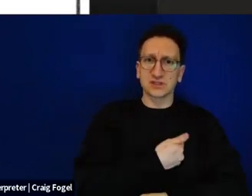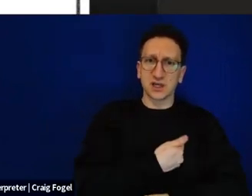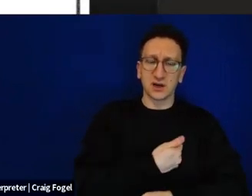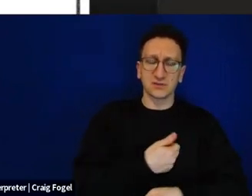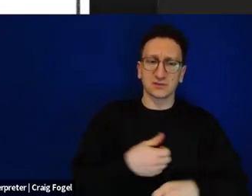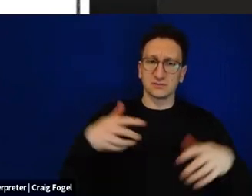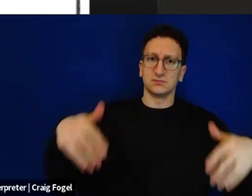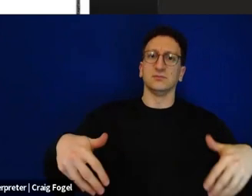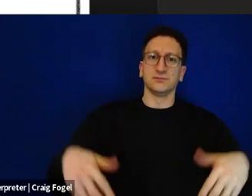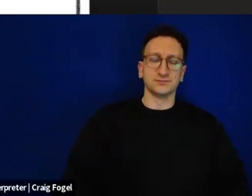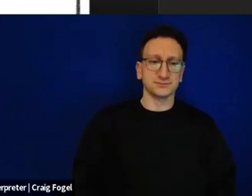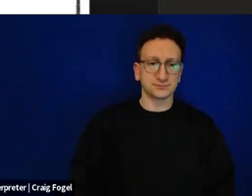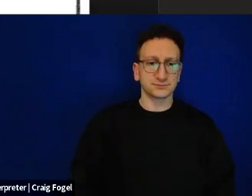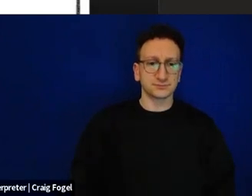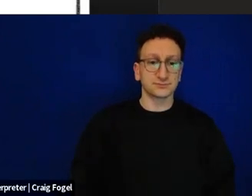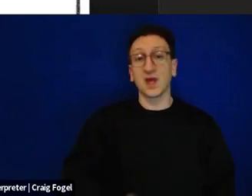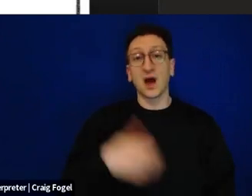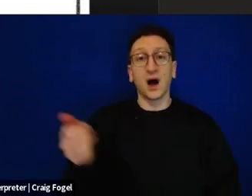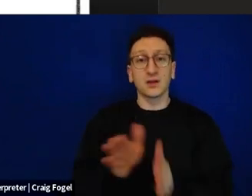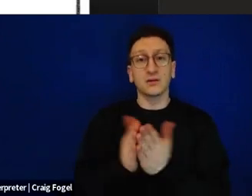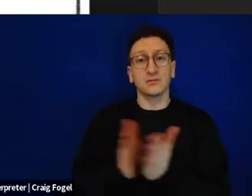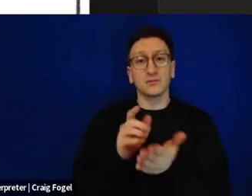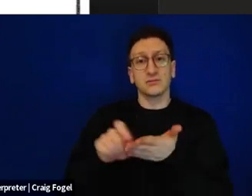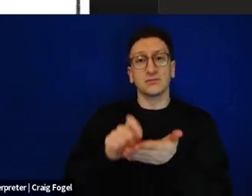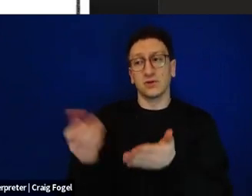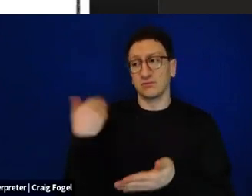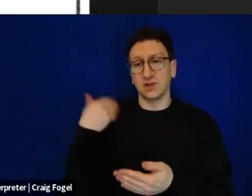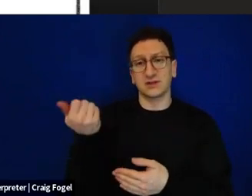Then I turned to a Haggadah written in the 1990s in Kibbutz Niroz.